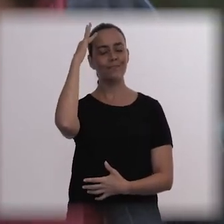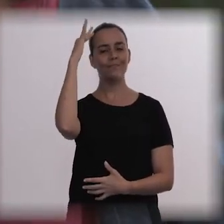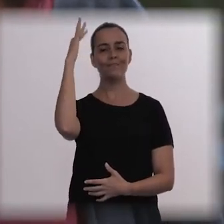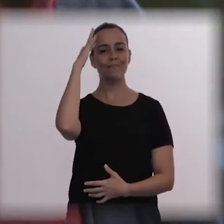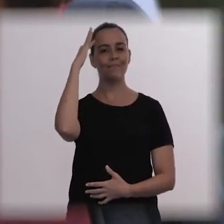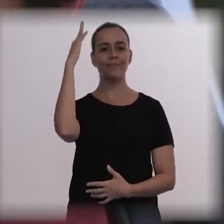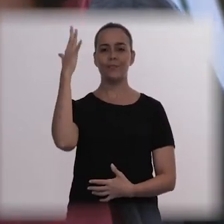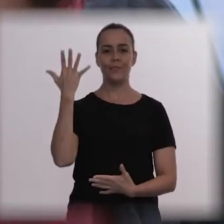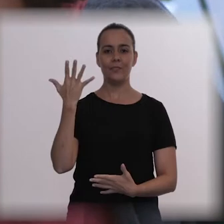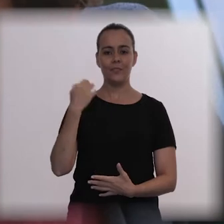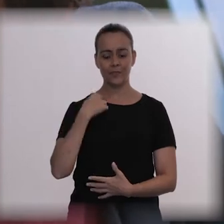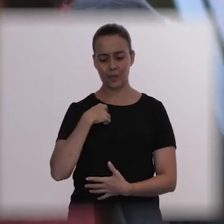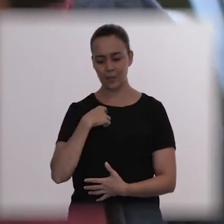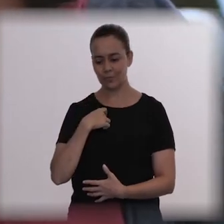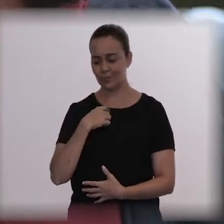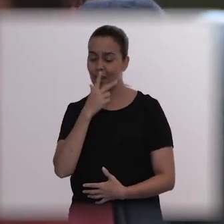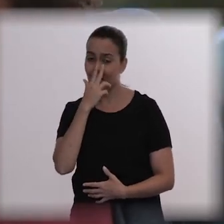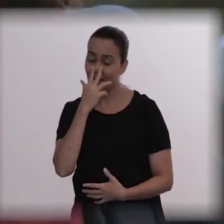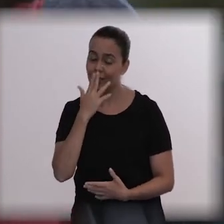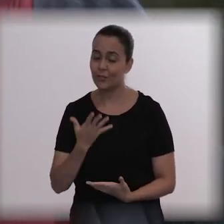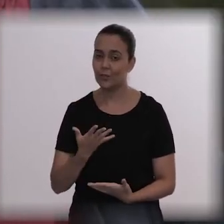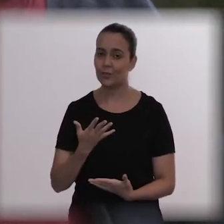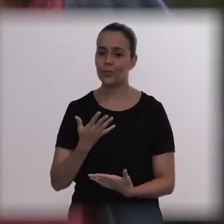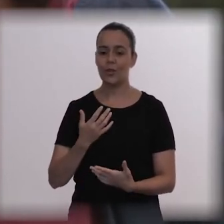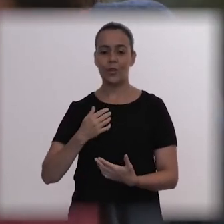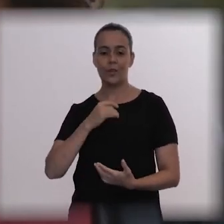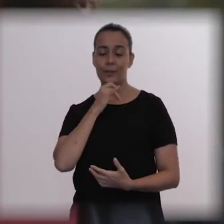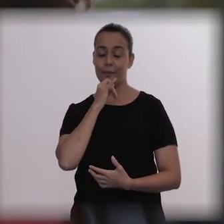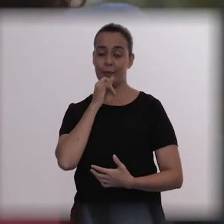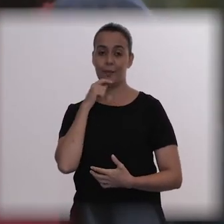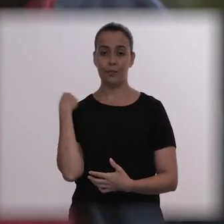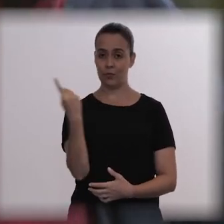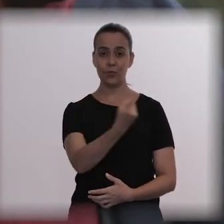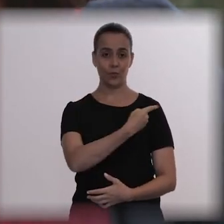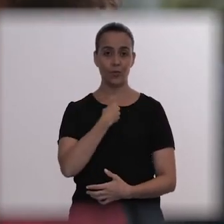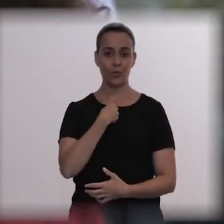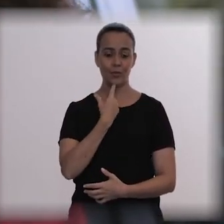this feeling that people who are privileged in this miserable country,